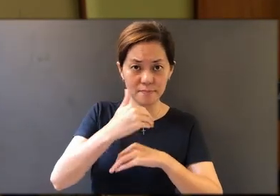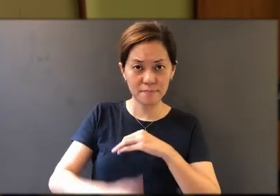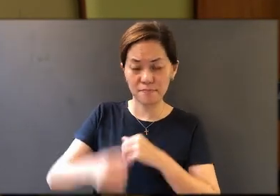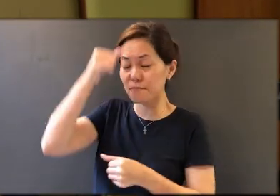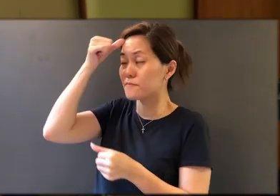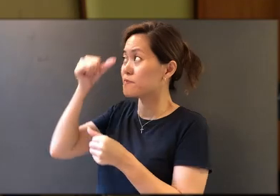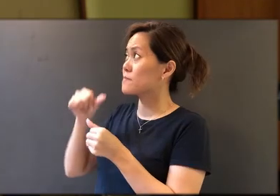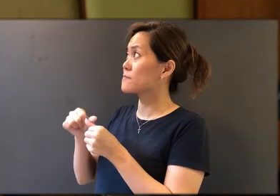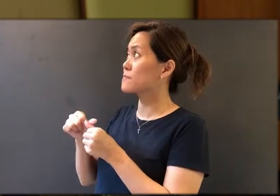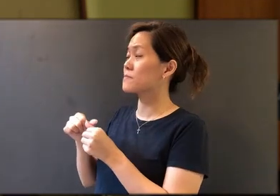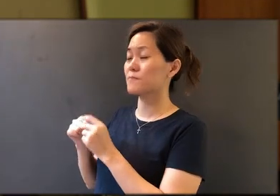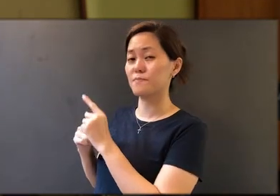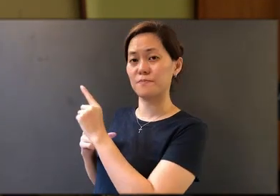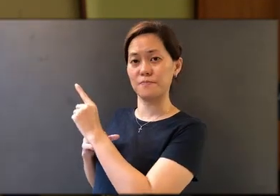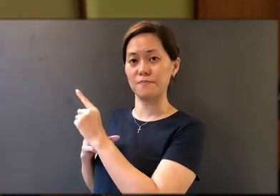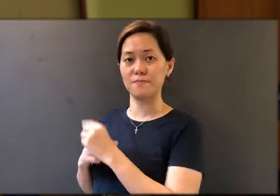in remembrance of Him.